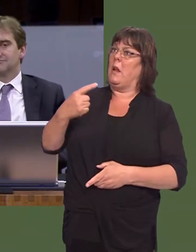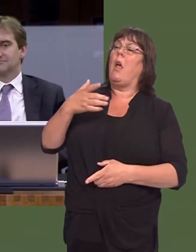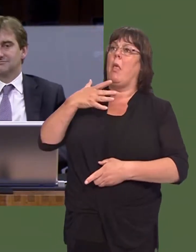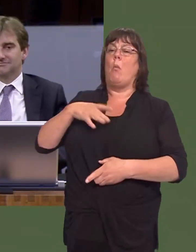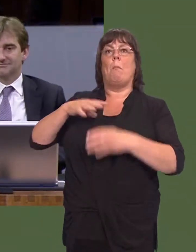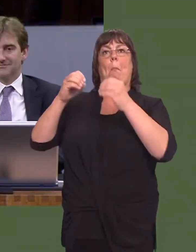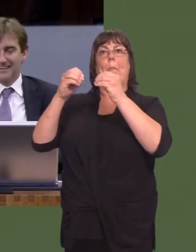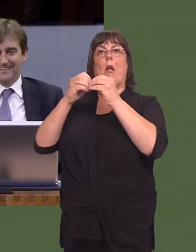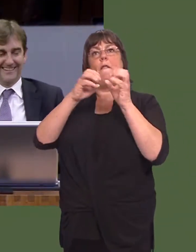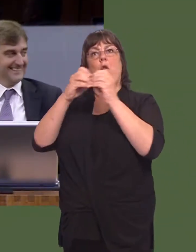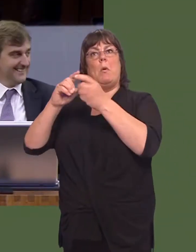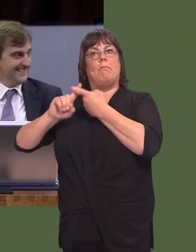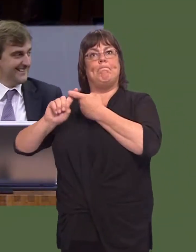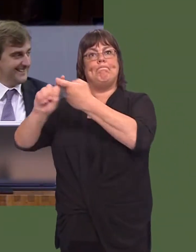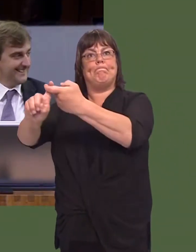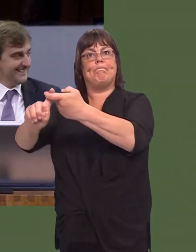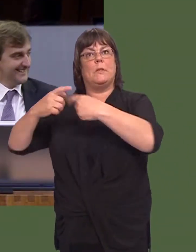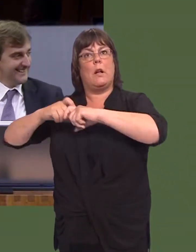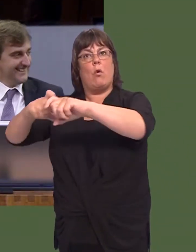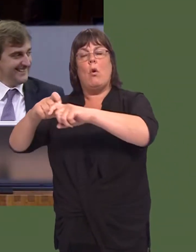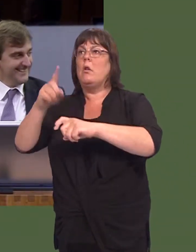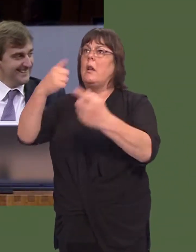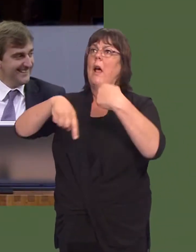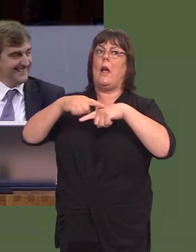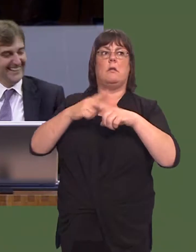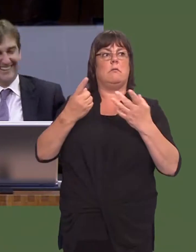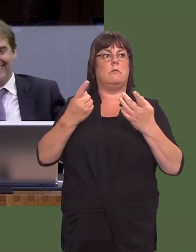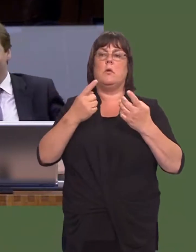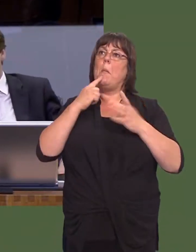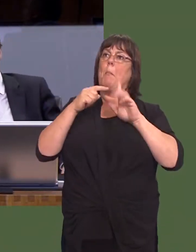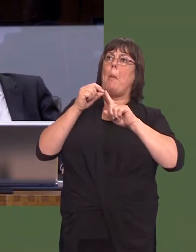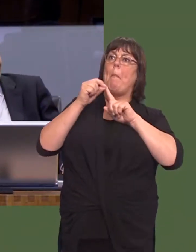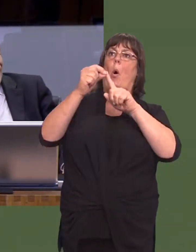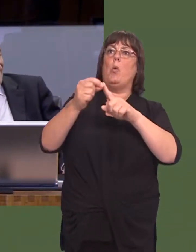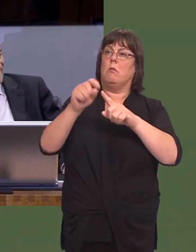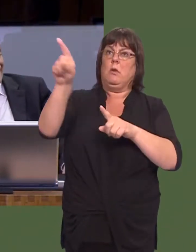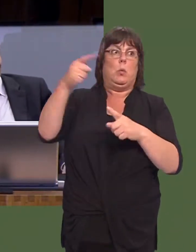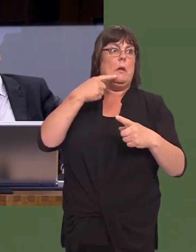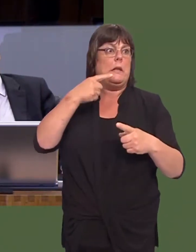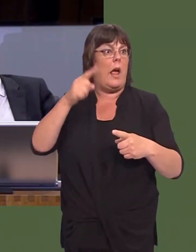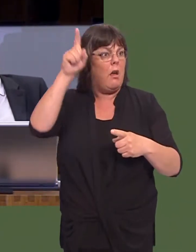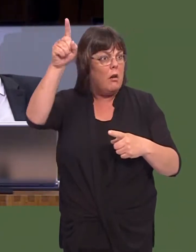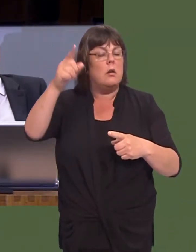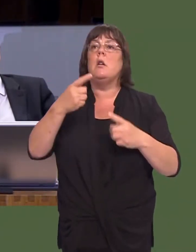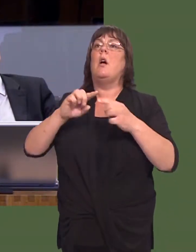Andrew R.T. Davies: ëNot to scrap the Barnett formulaí. Andrew R.T. Davies: All that is merely being proposed in the next Parliamentóthese are their wordsóis